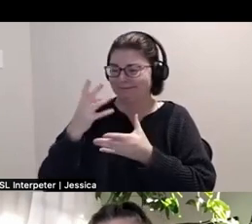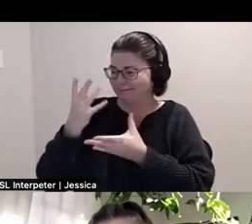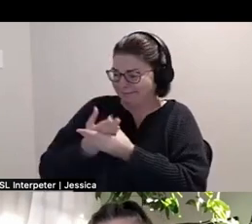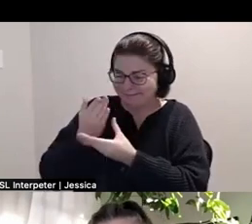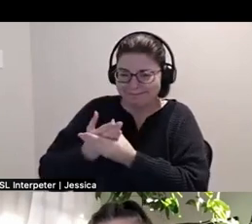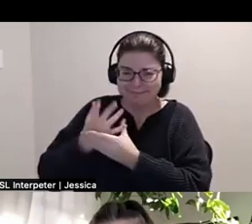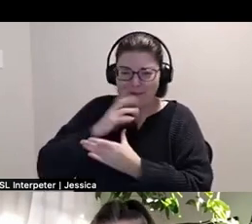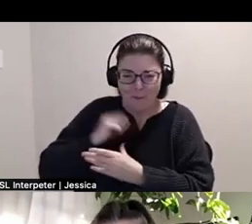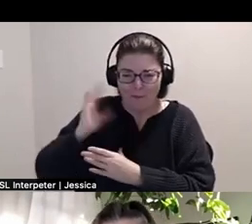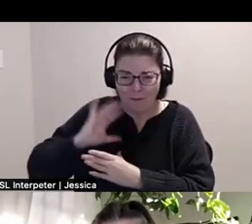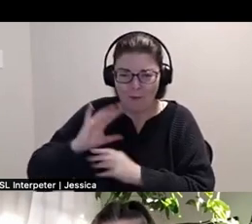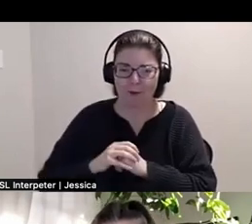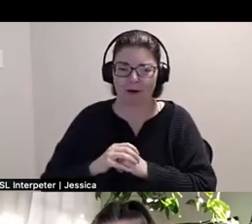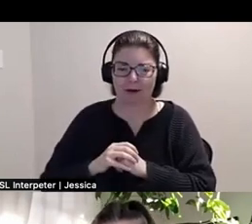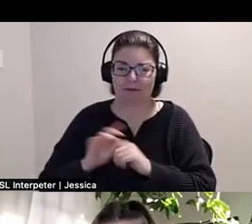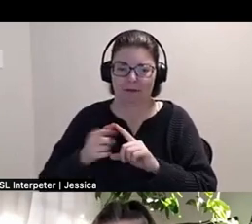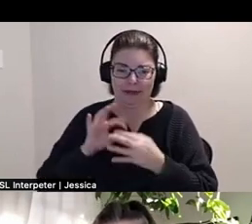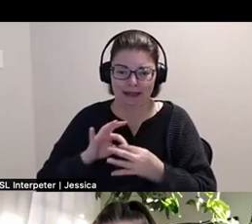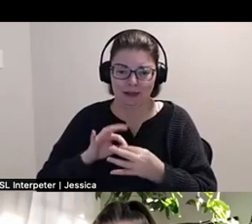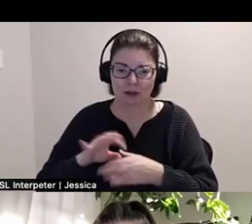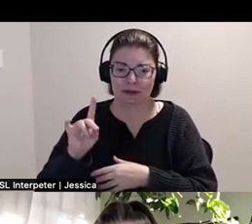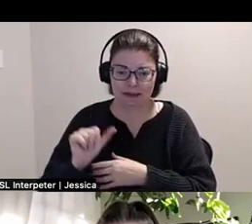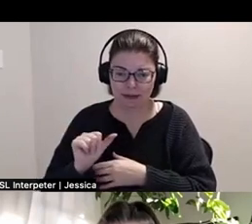Panjabi survivor-hood, and fat temporality.